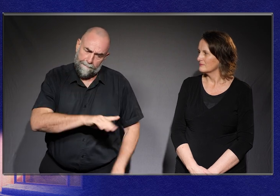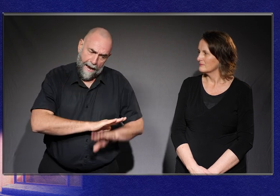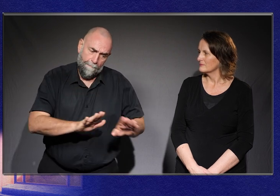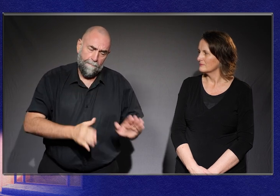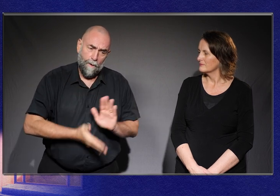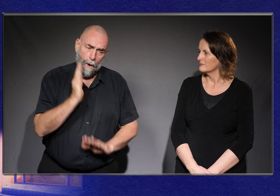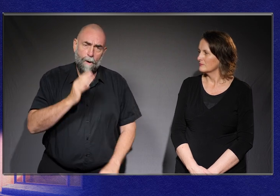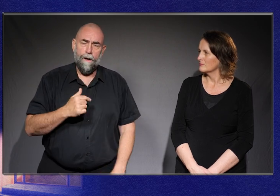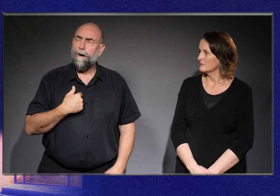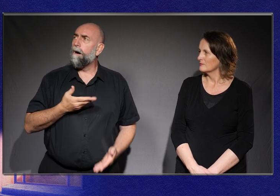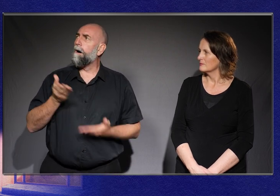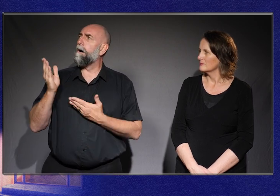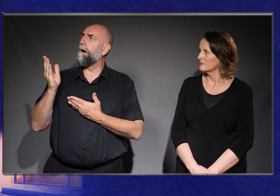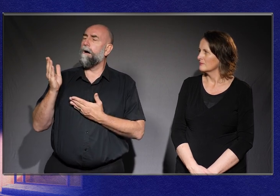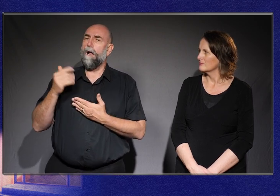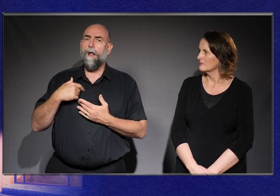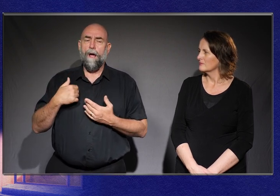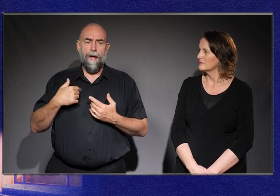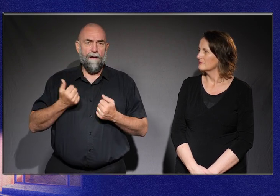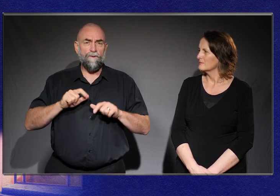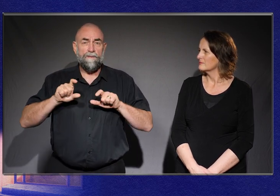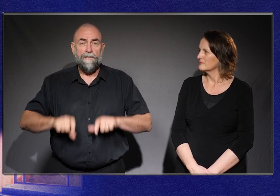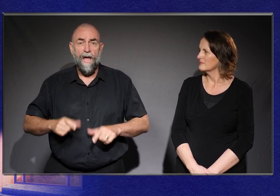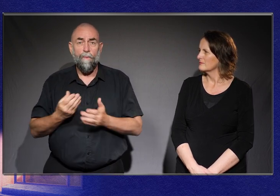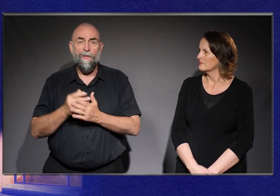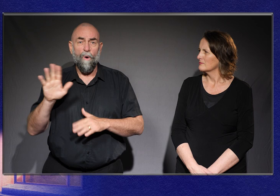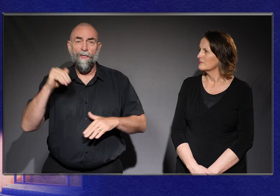That I had to stay behind with the grown-ups.